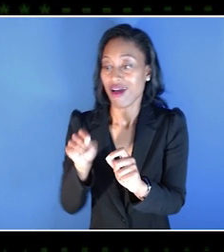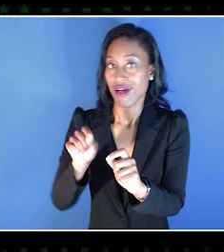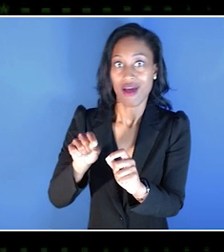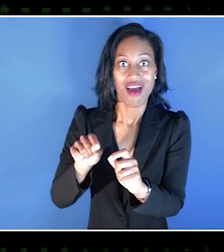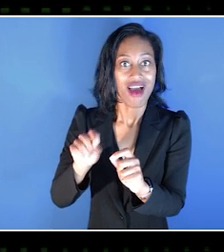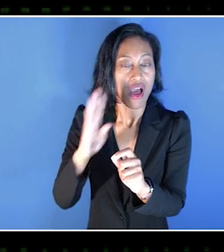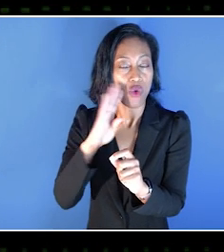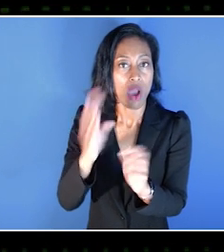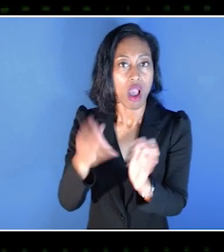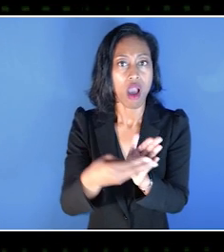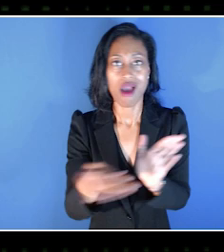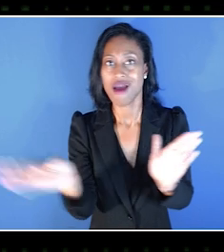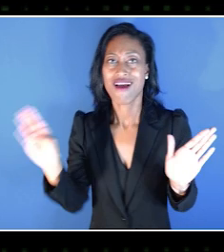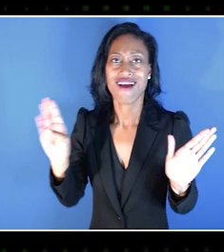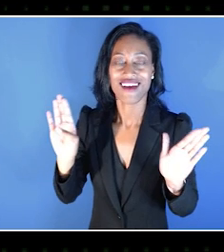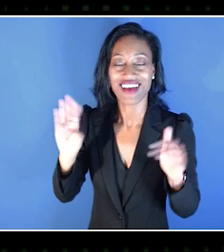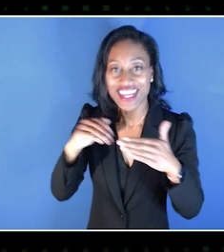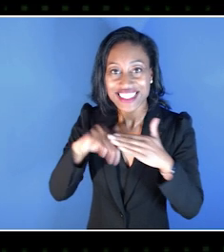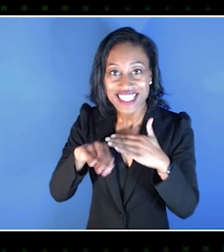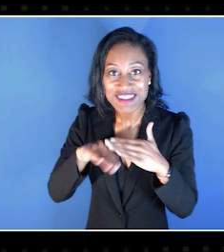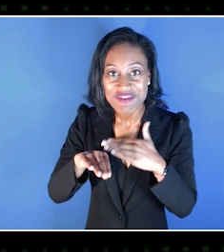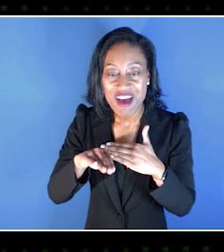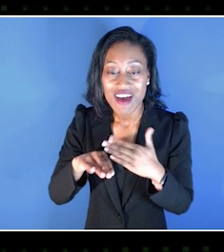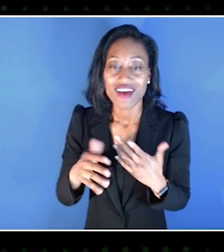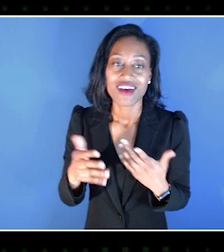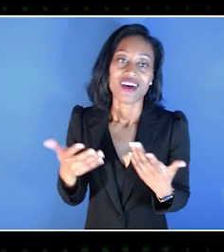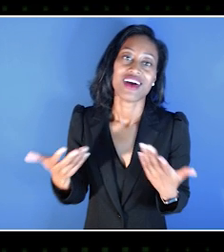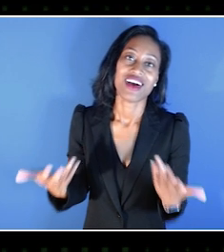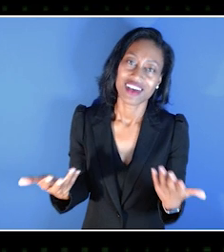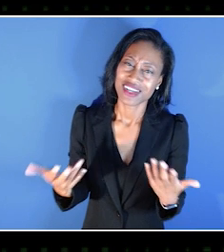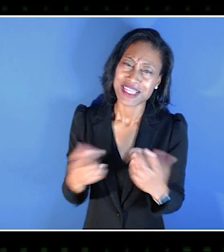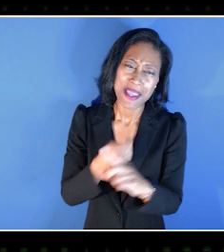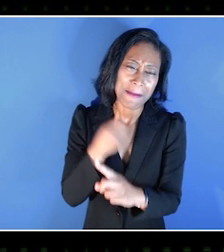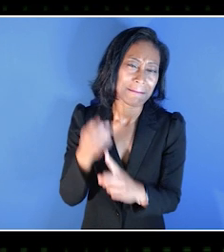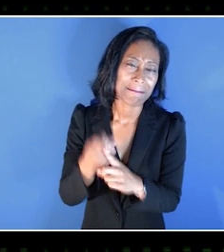to make the game more accessible can really have a huge impact.